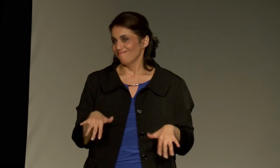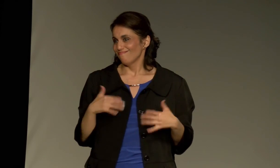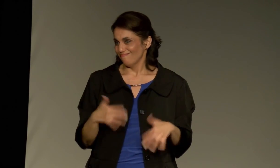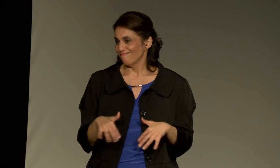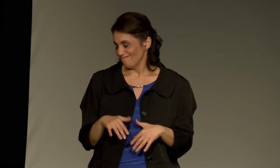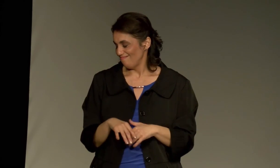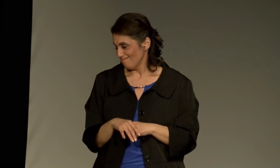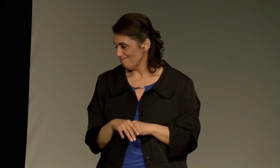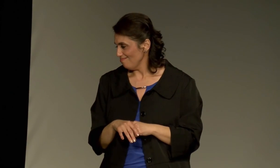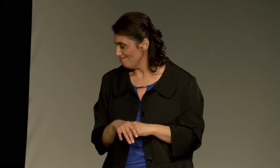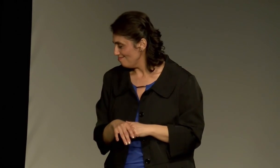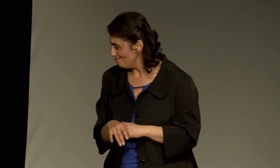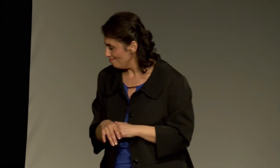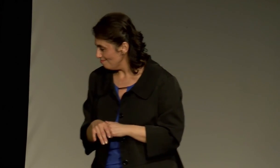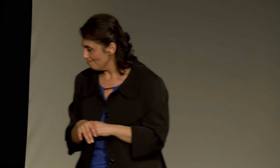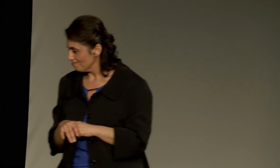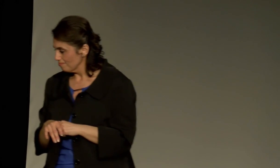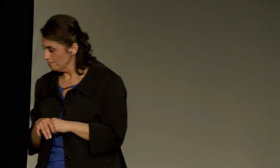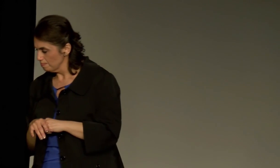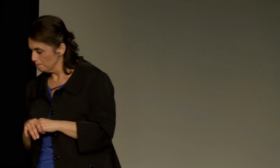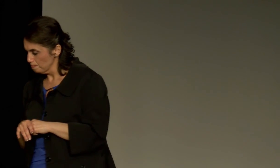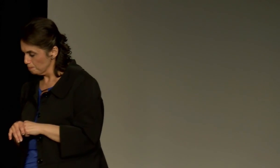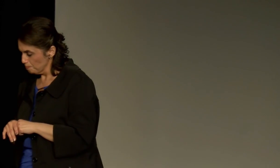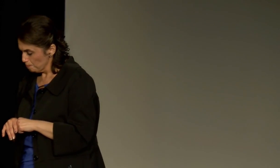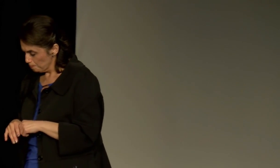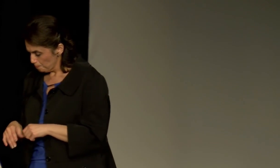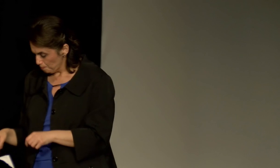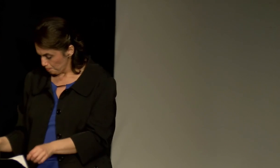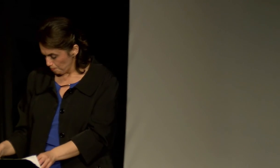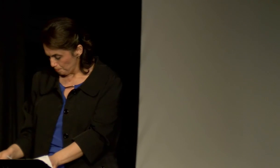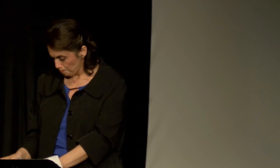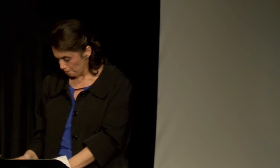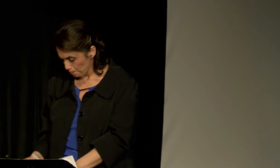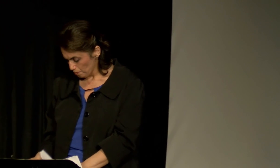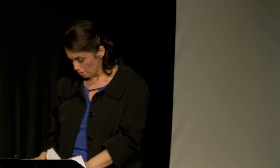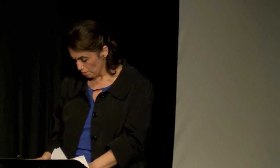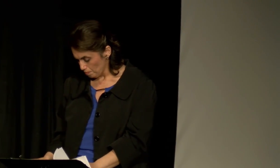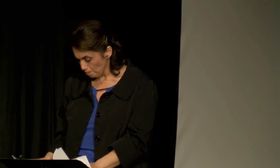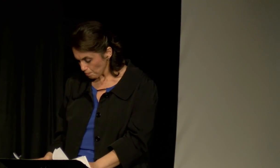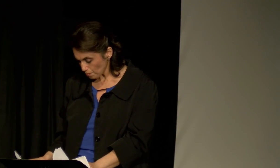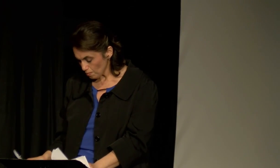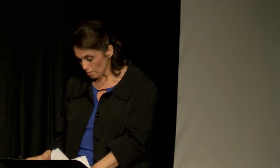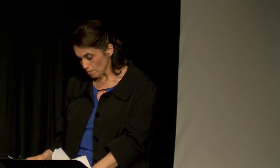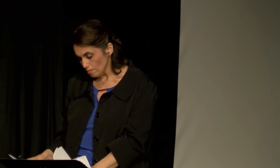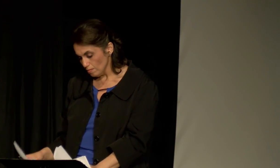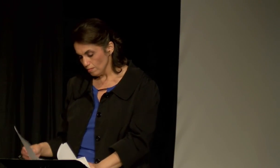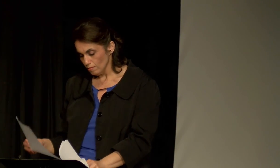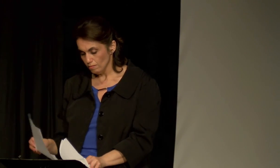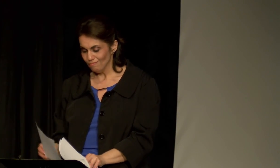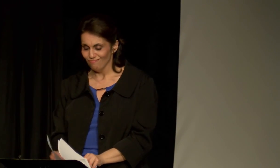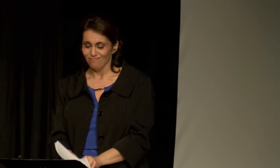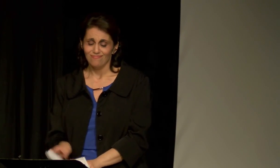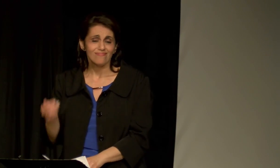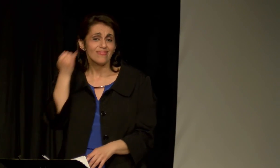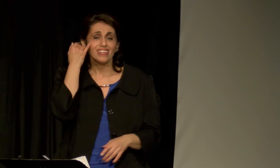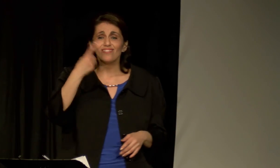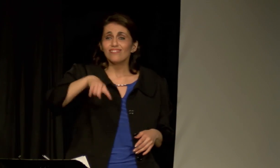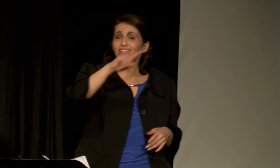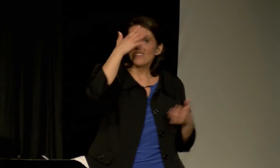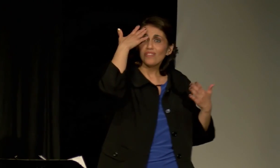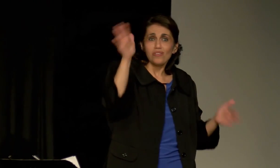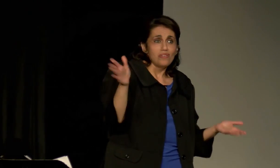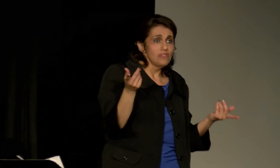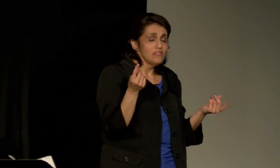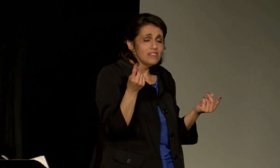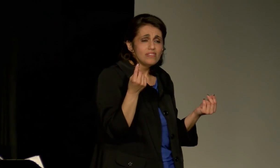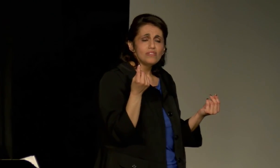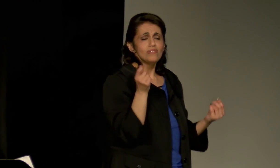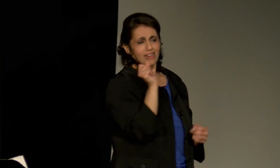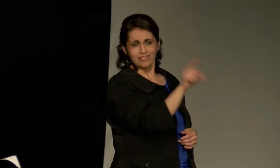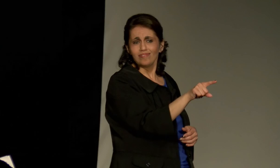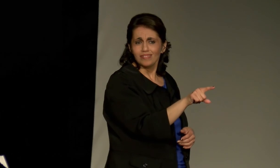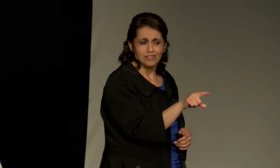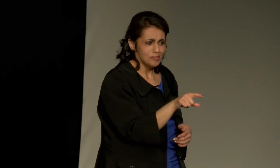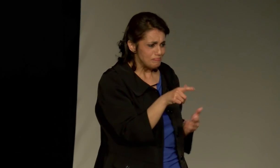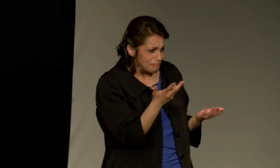to both people's satisfaction.